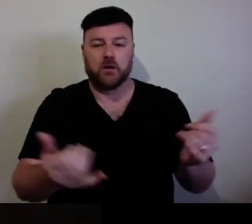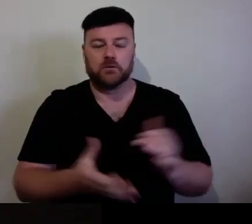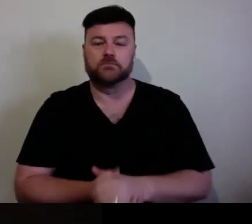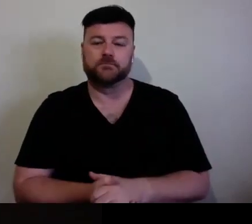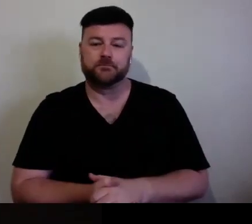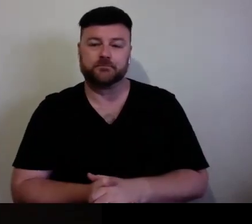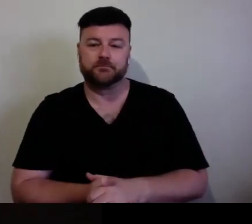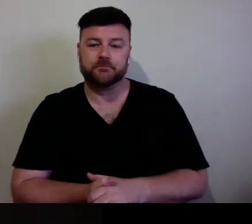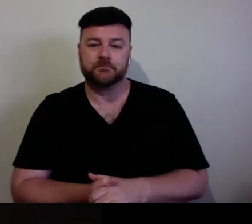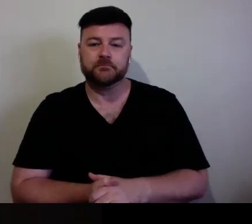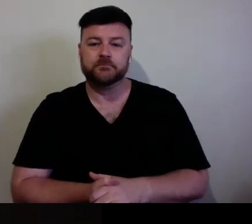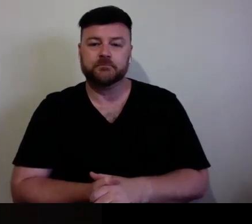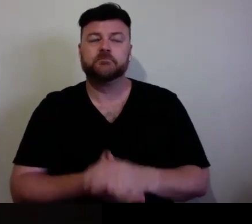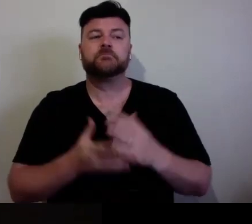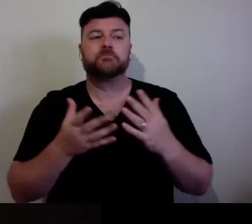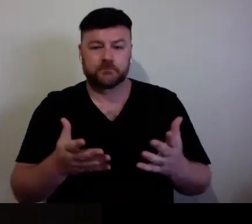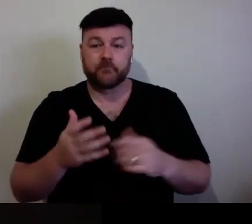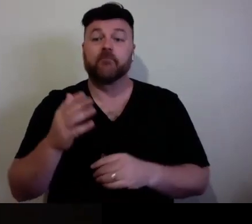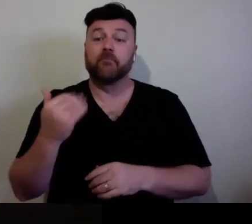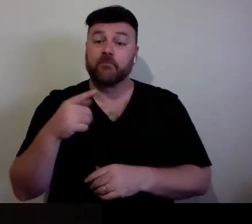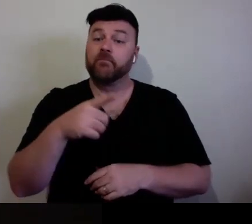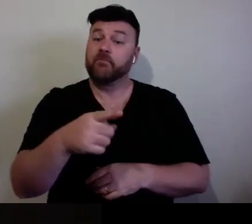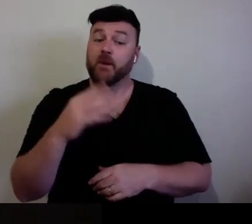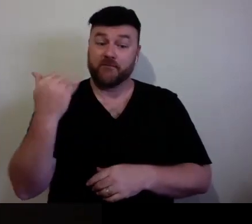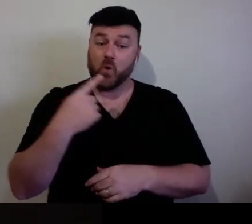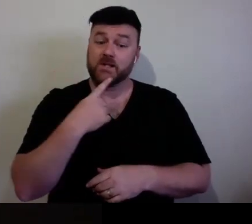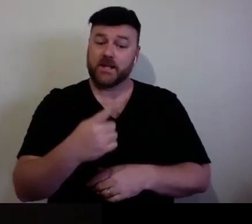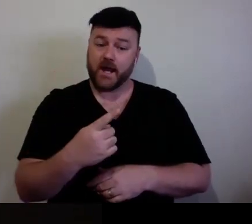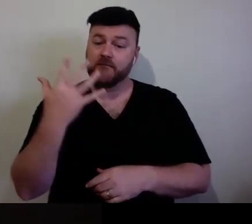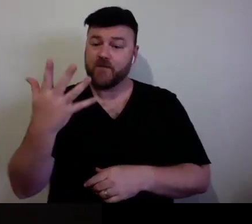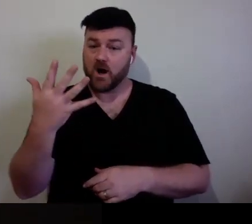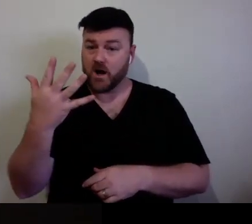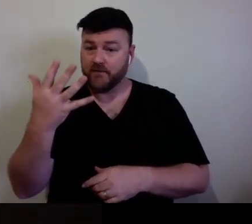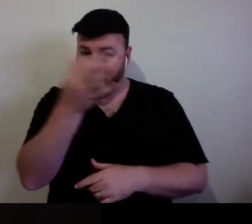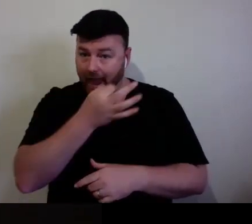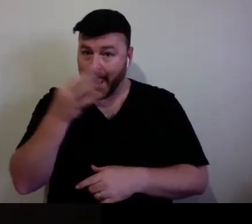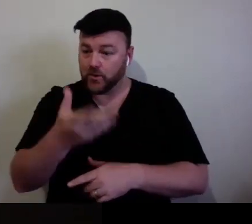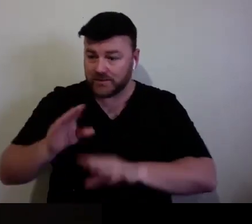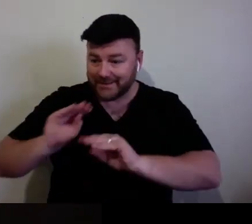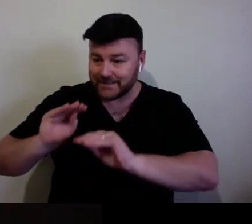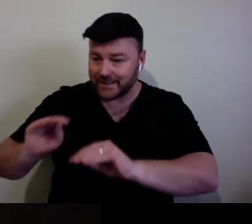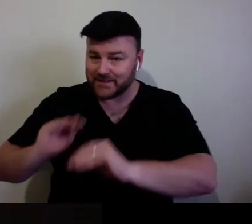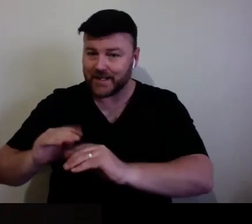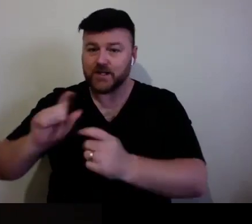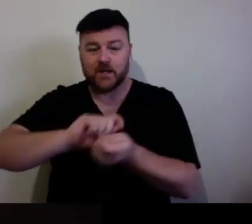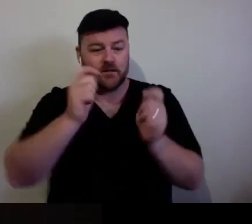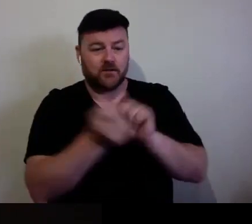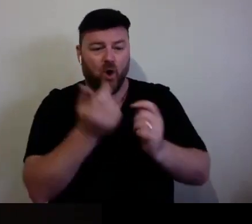have basically said we will spend the same amount of time online. Five hours! No, no, no, no, no, no!